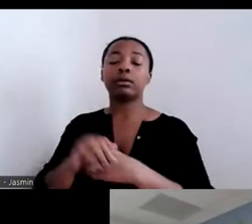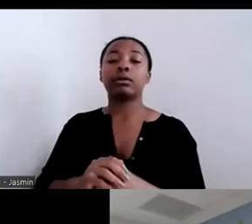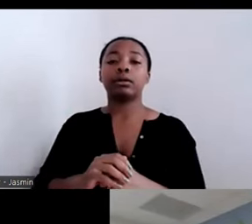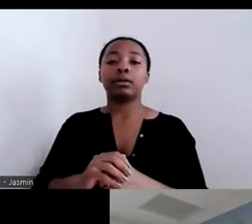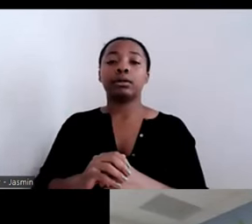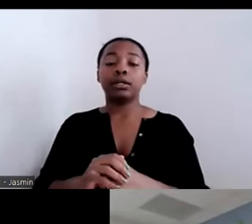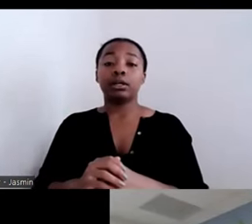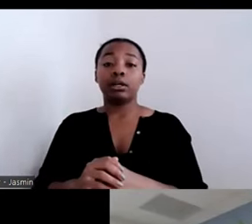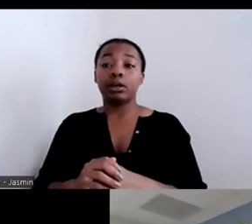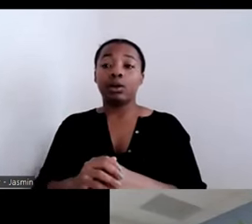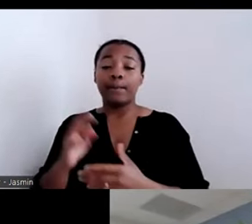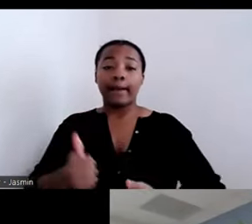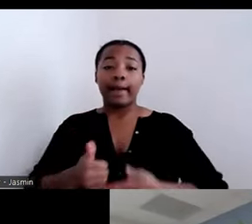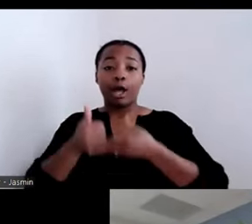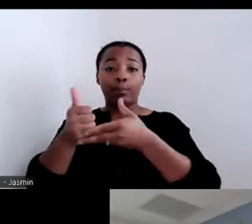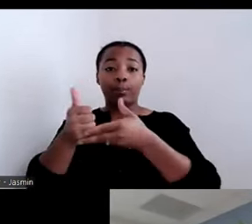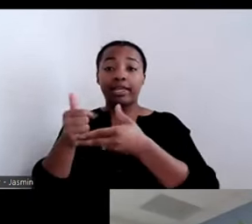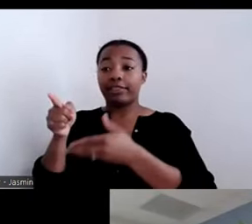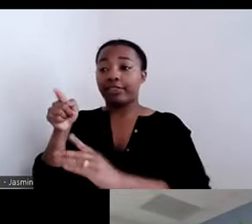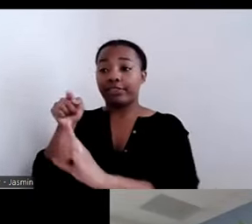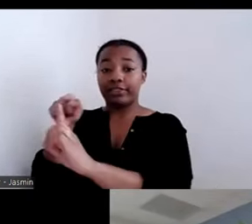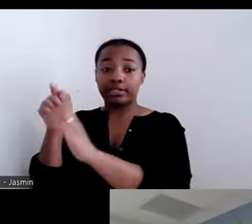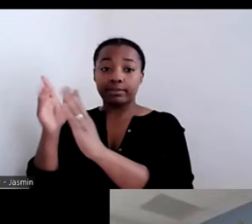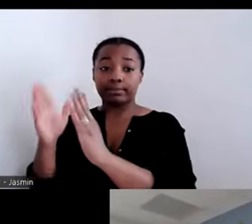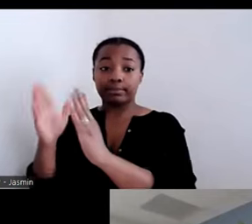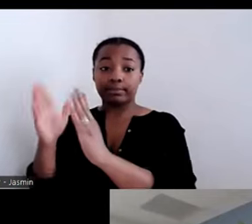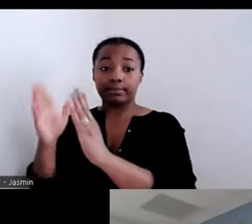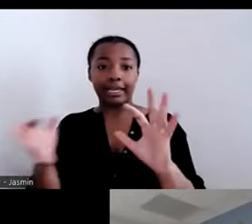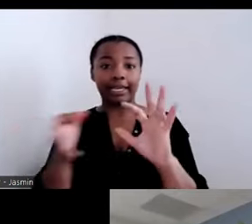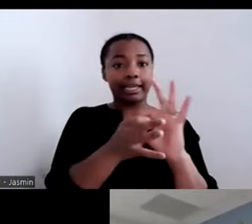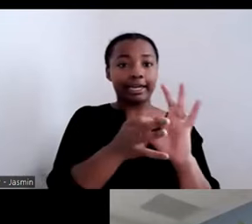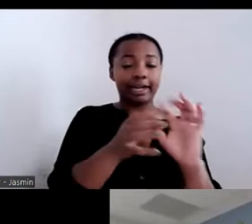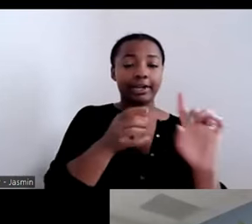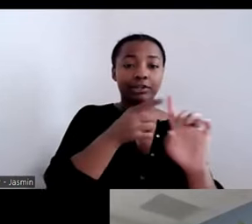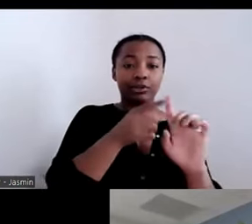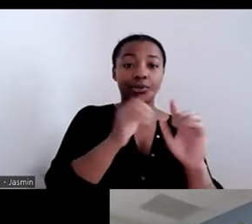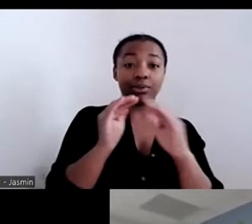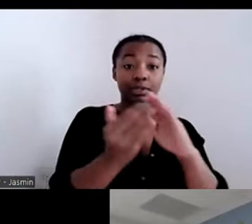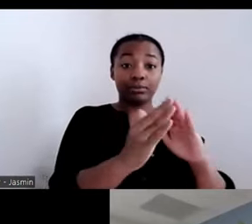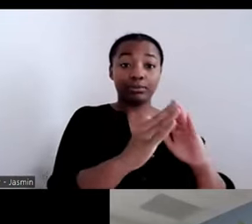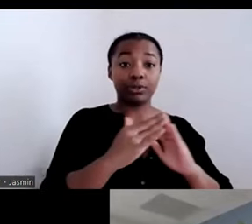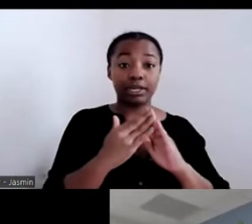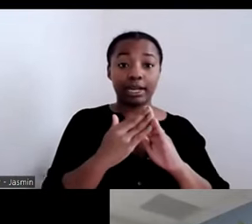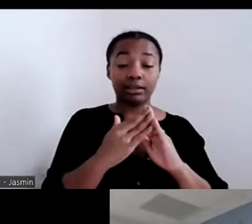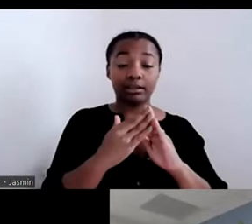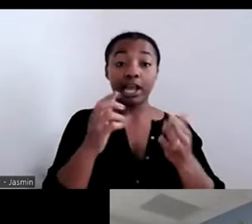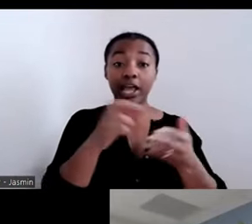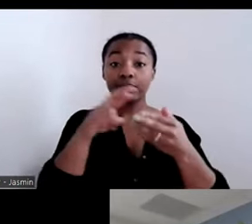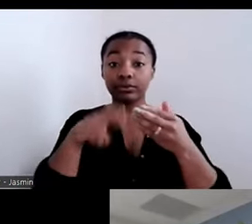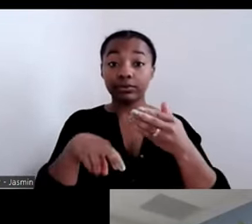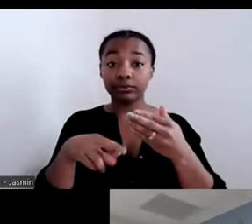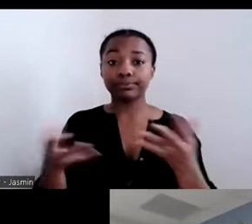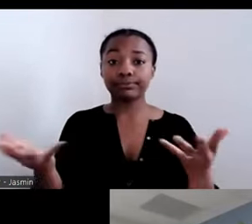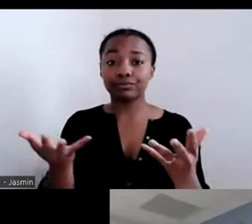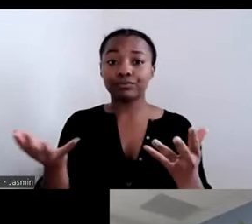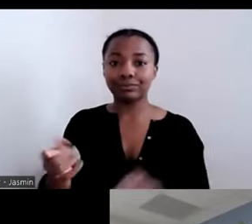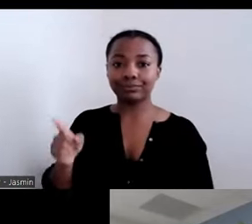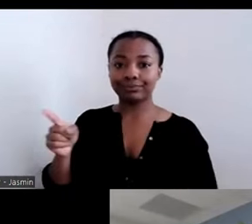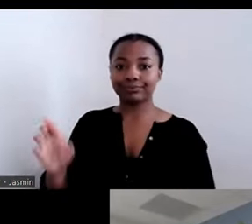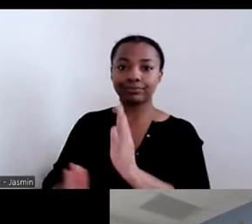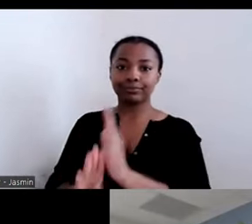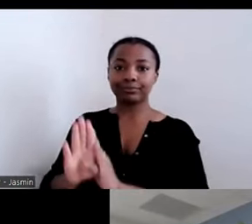community. Out of that, they develop a whole list of resources and natural supports